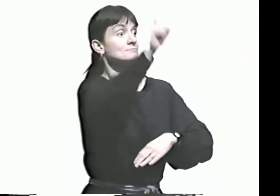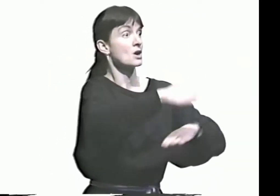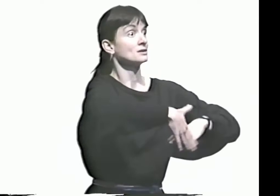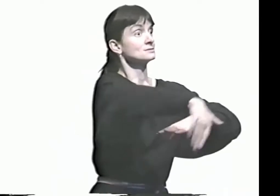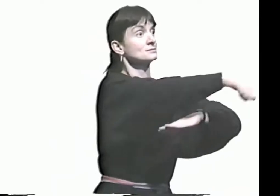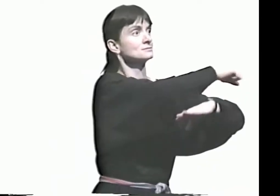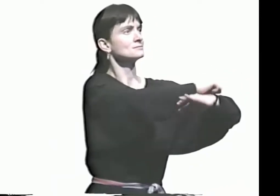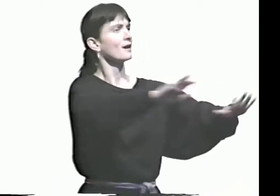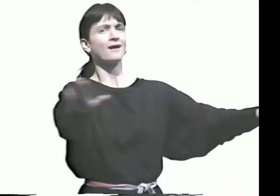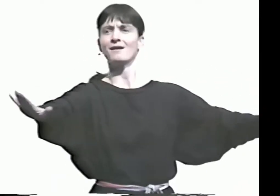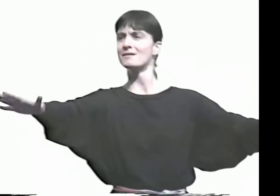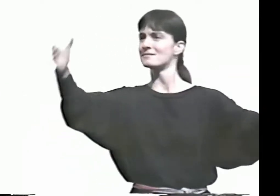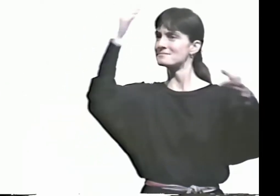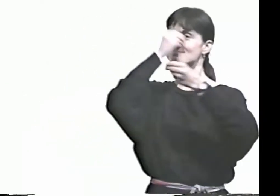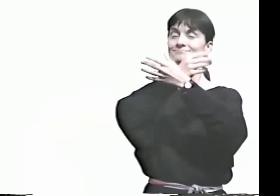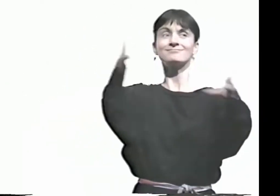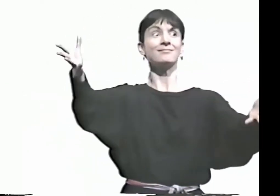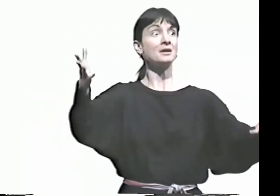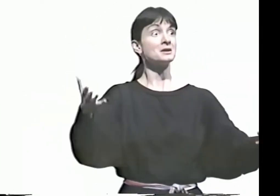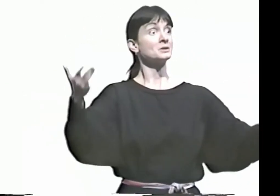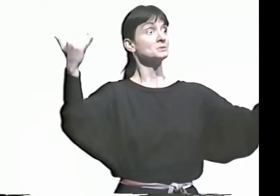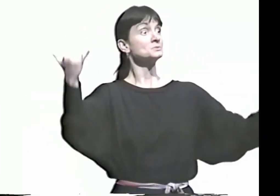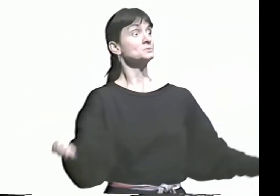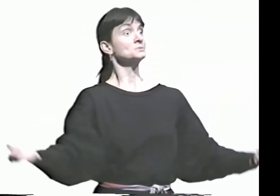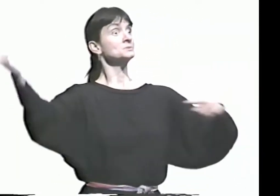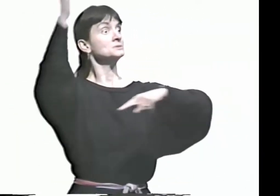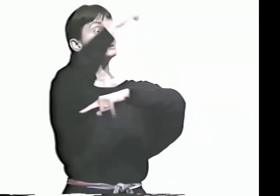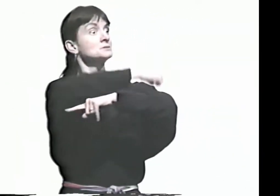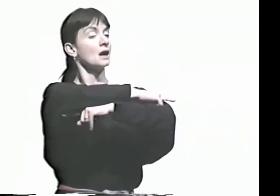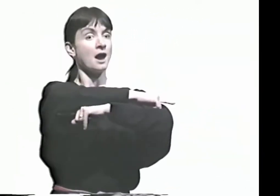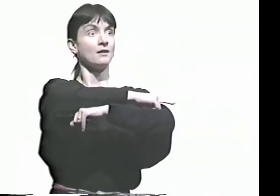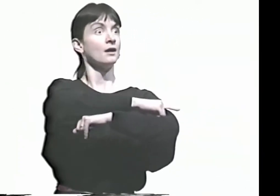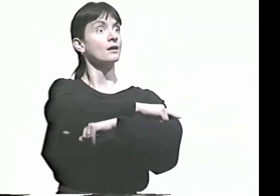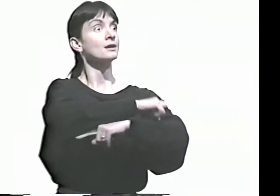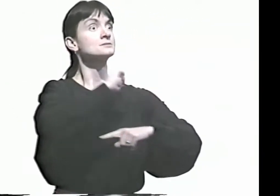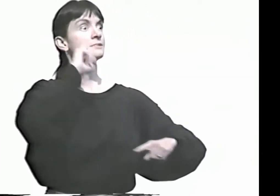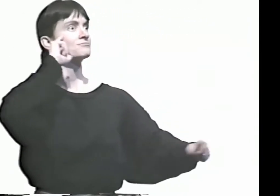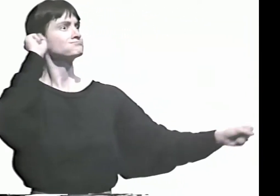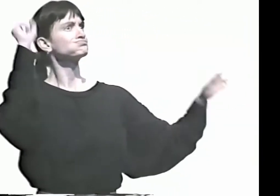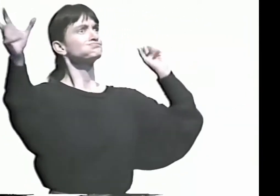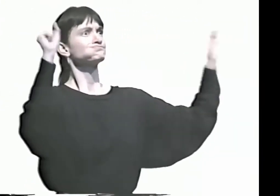WELL, SOMEONE CAME UP ONTO THE STAGE AND SAID,